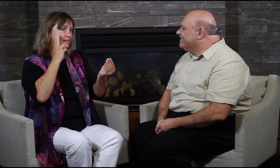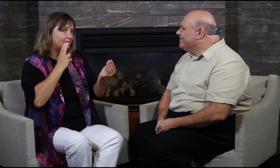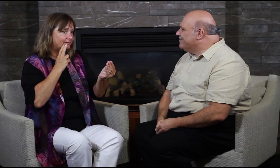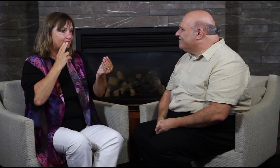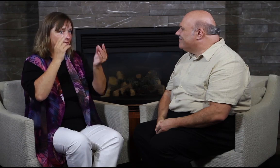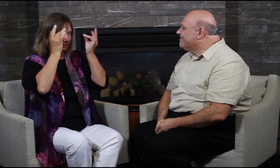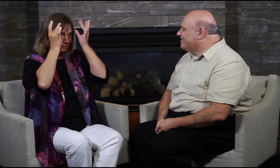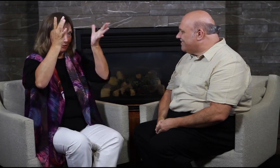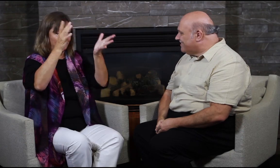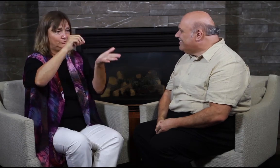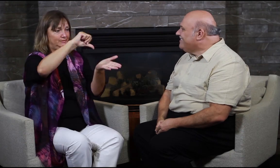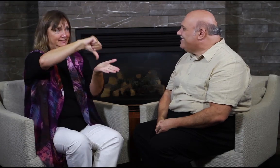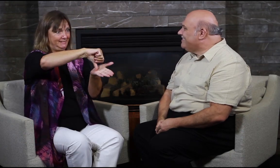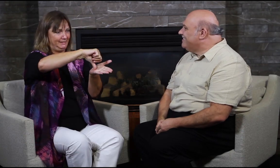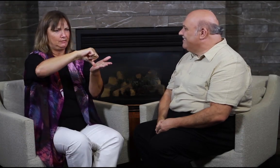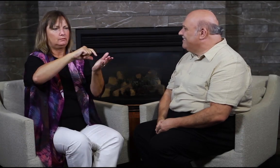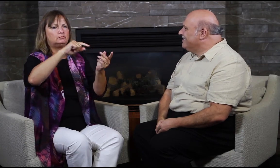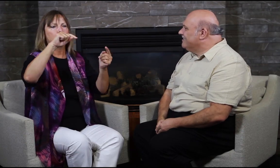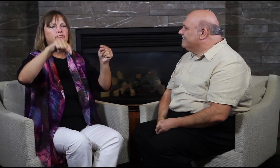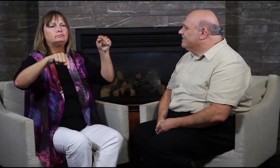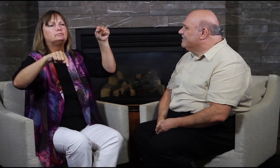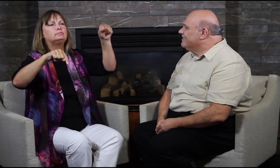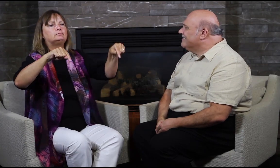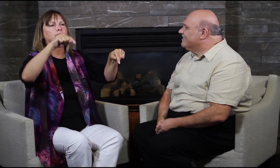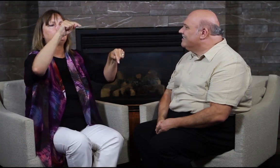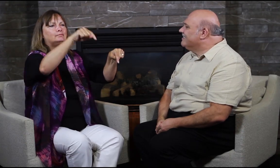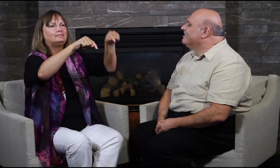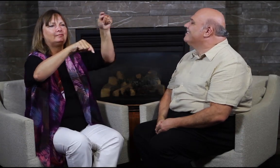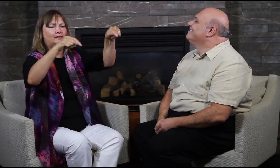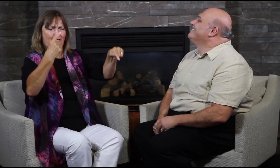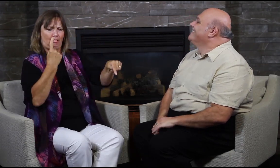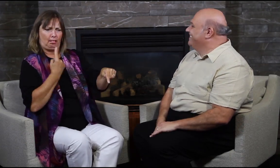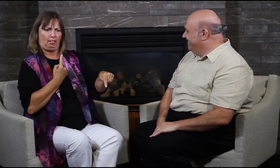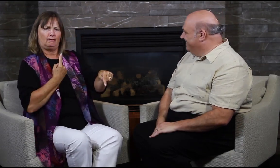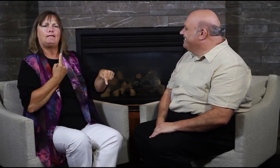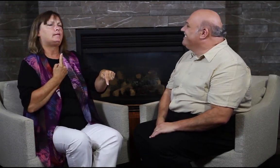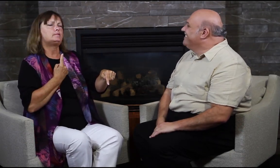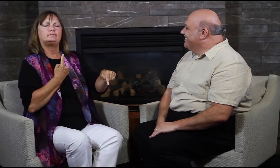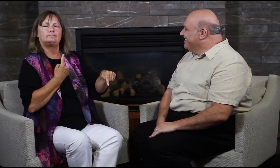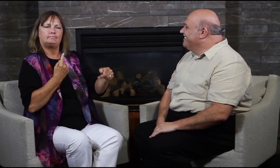see more Deaf Culture Centres locations across the